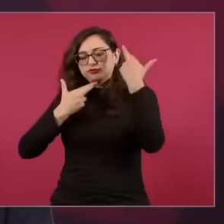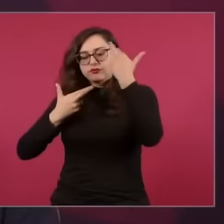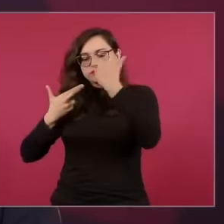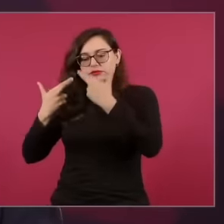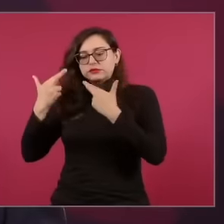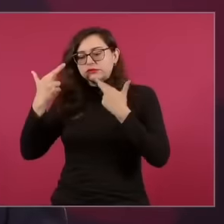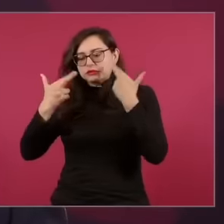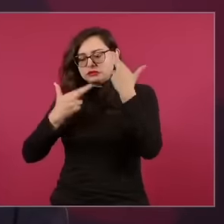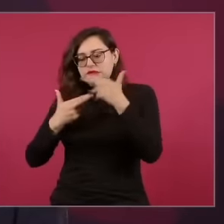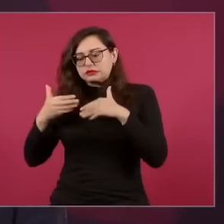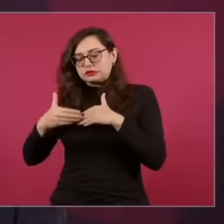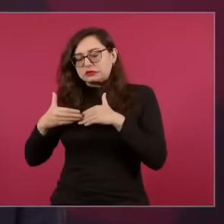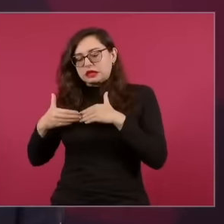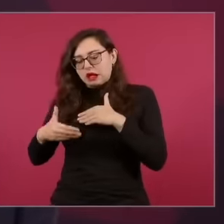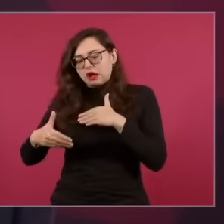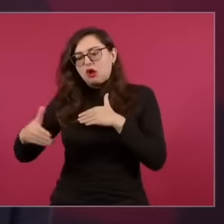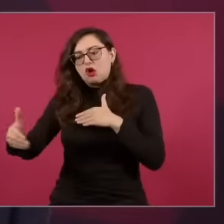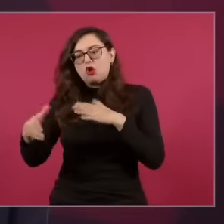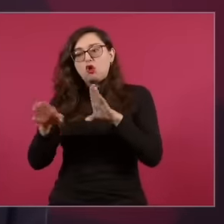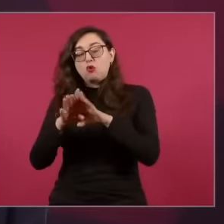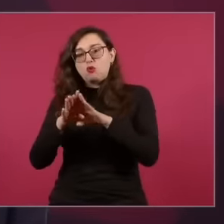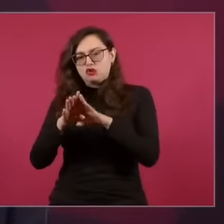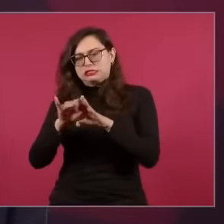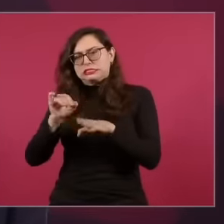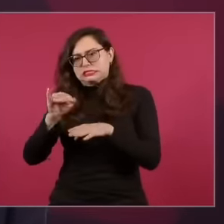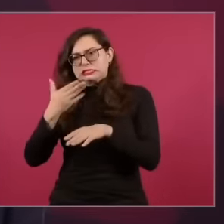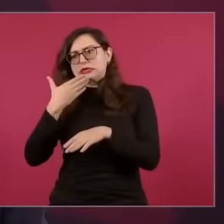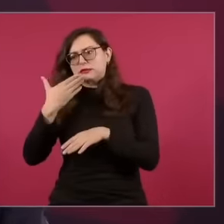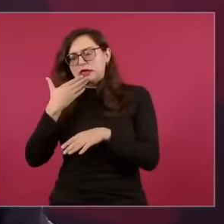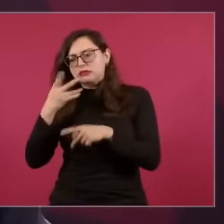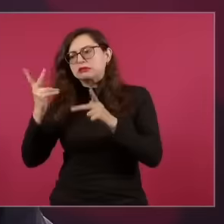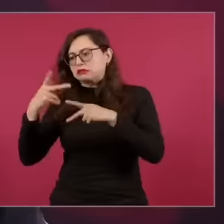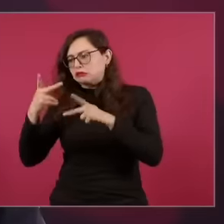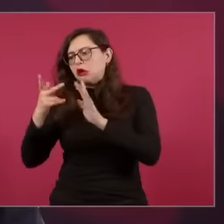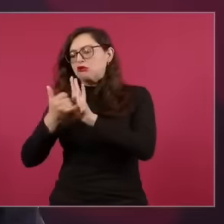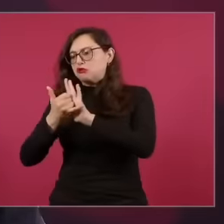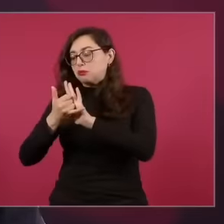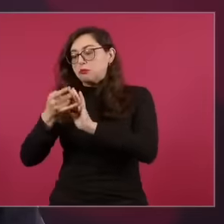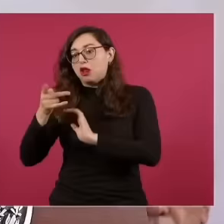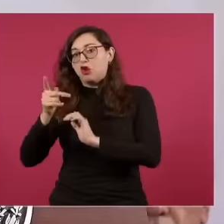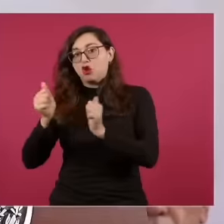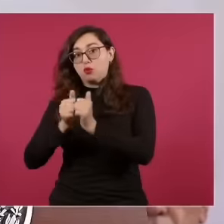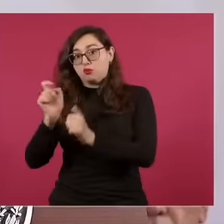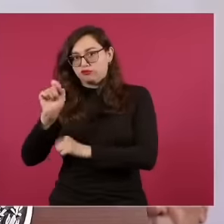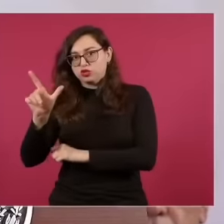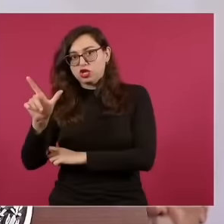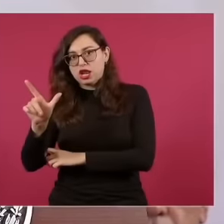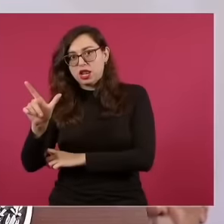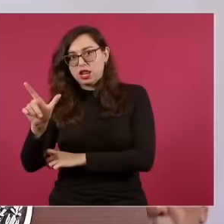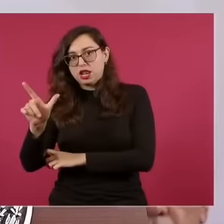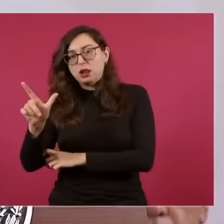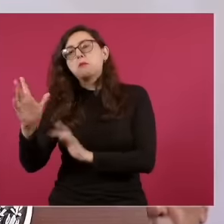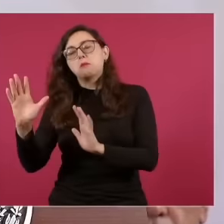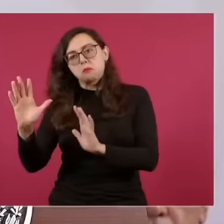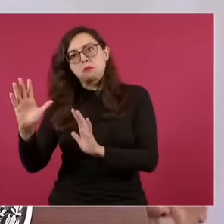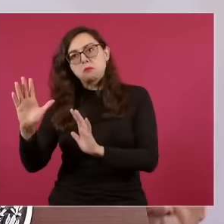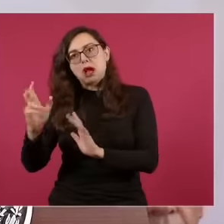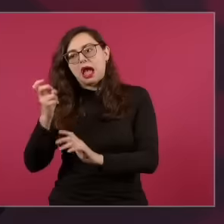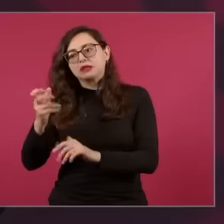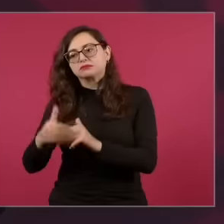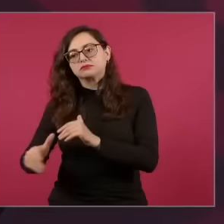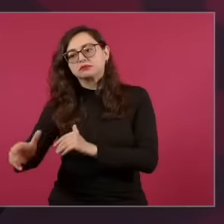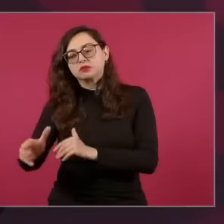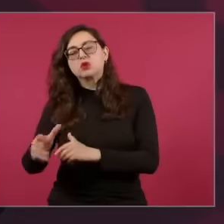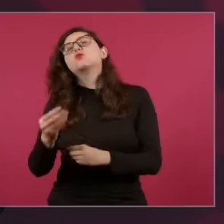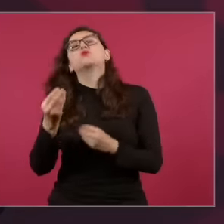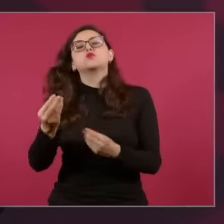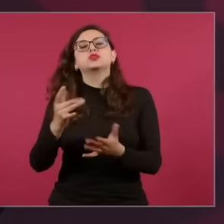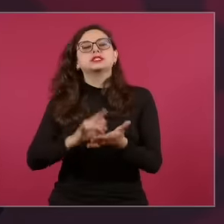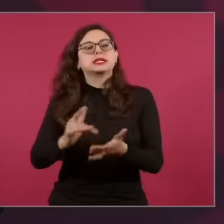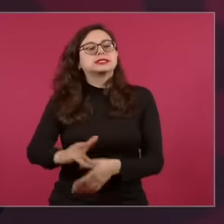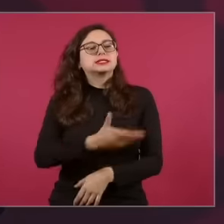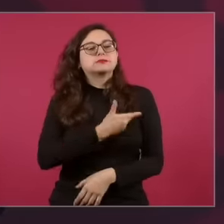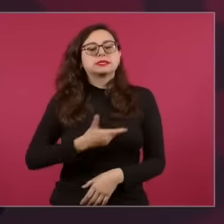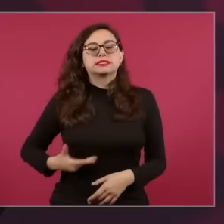we are going in the professionalization of these media. I close by thanking the president again